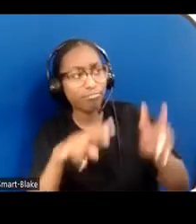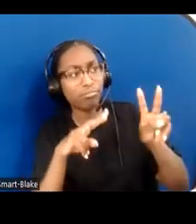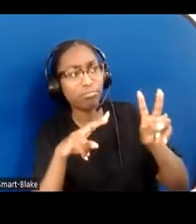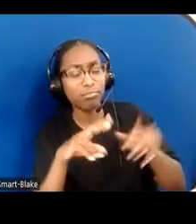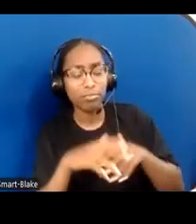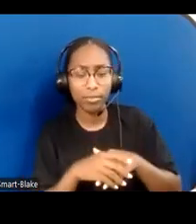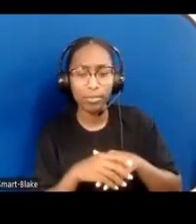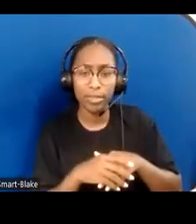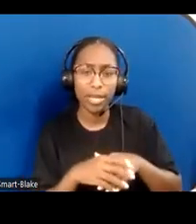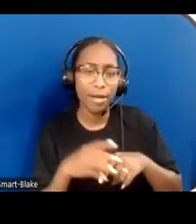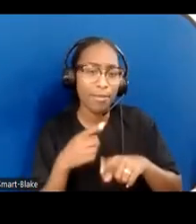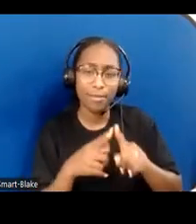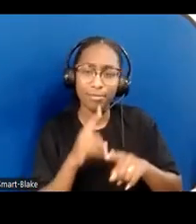of Jesus' Beatitudes.